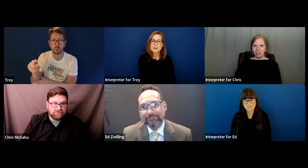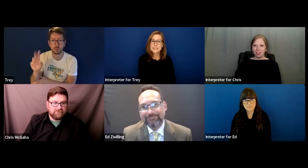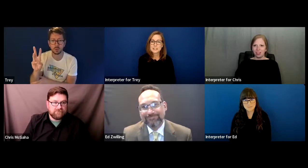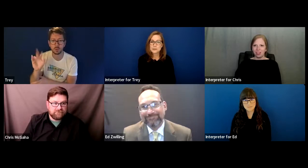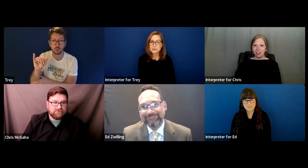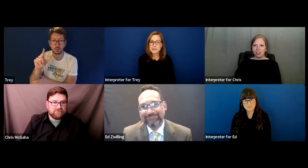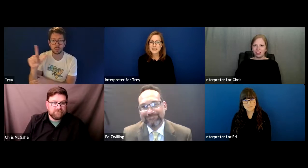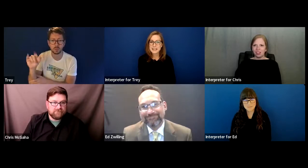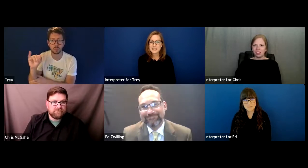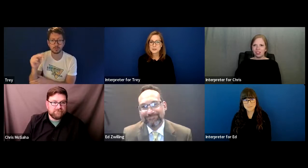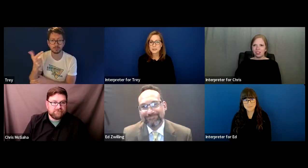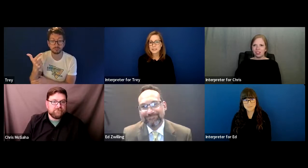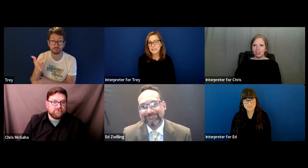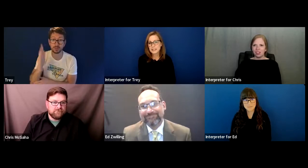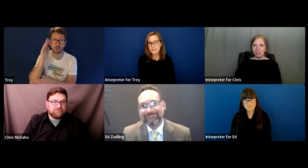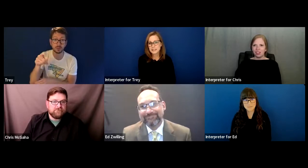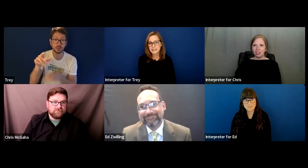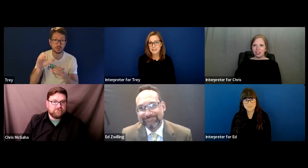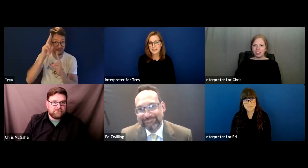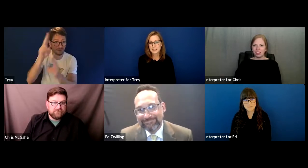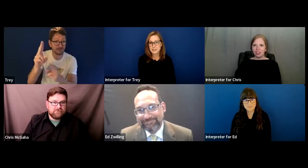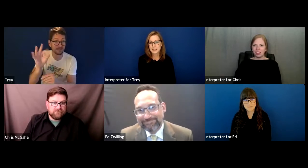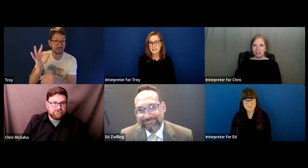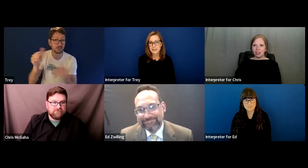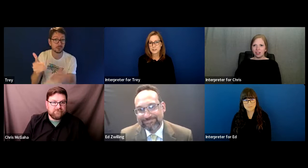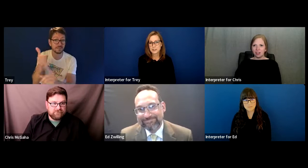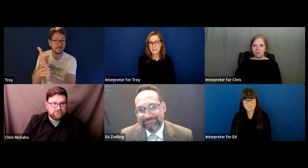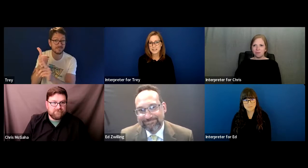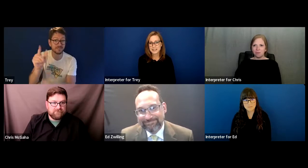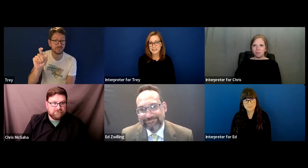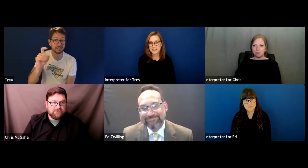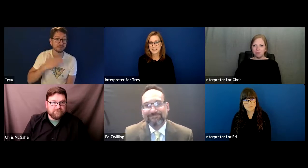So let's introduce Ed Zwilling. Ed is our ADA attorney.